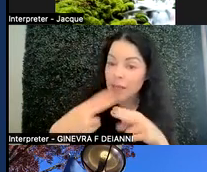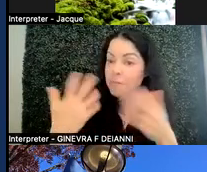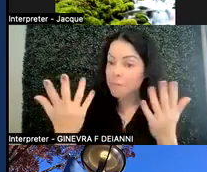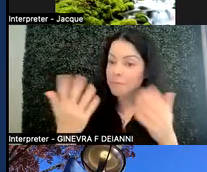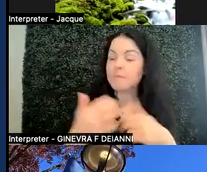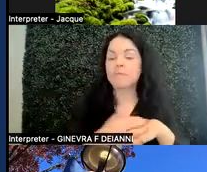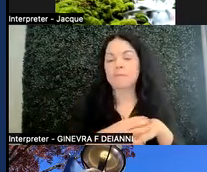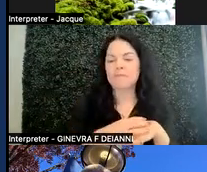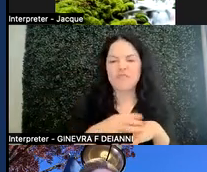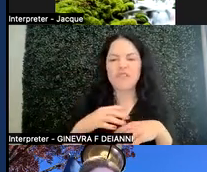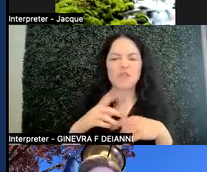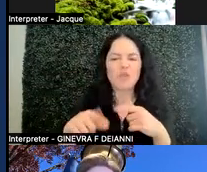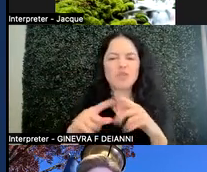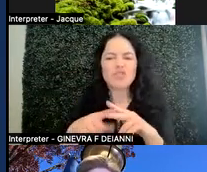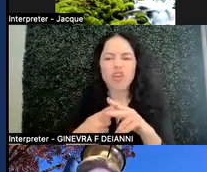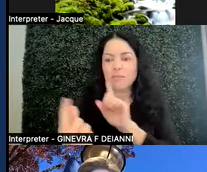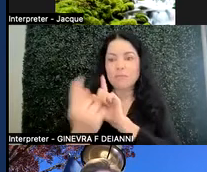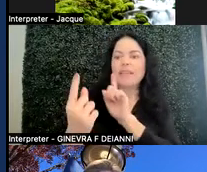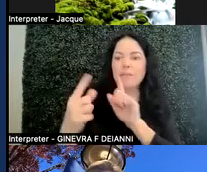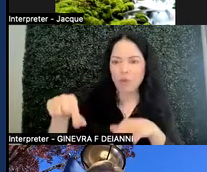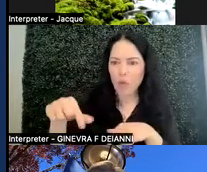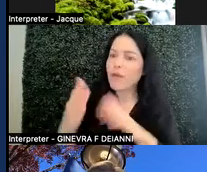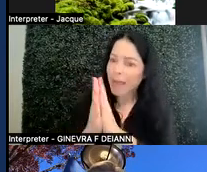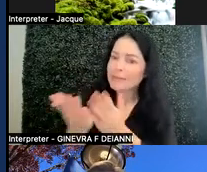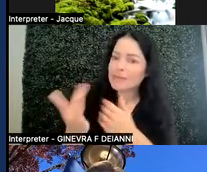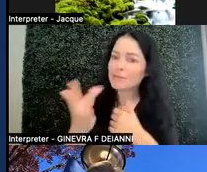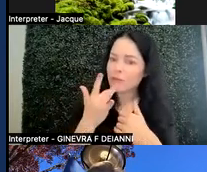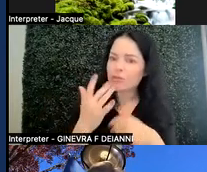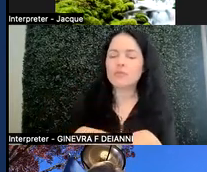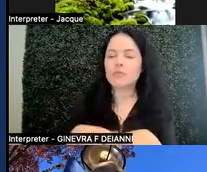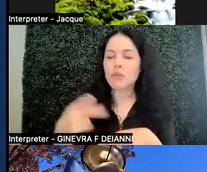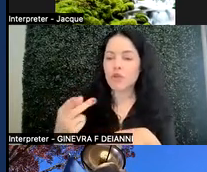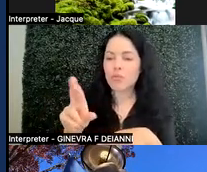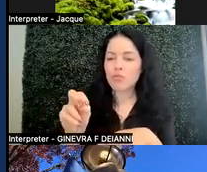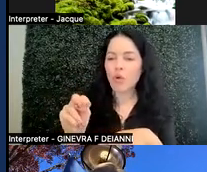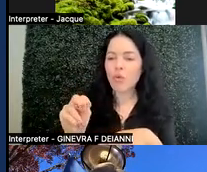at the beginning of the quarter, asking students their pronouns, super important.